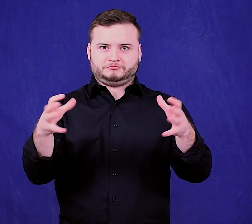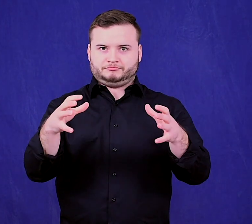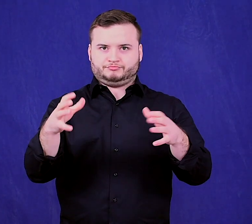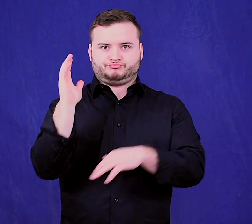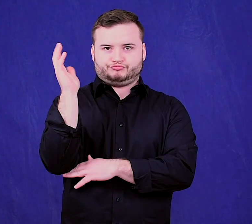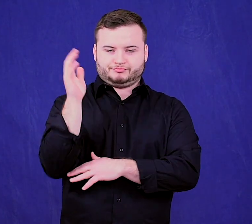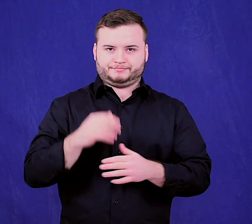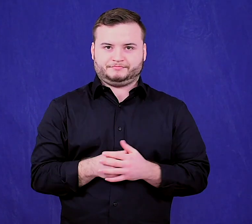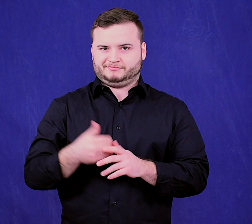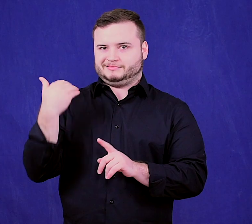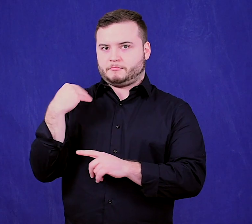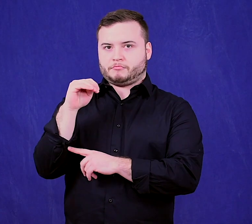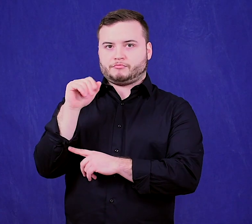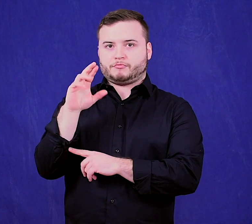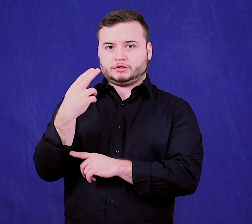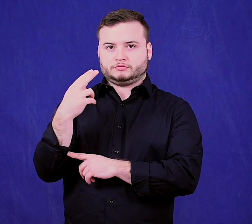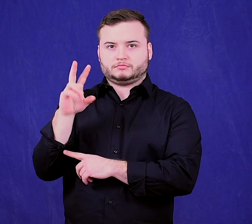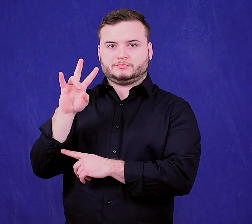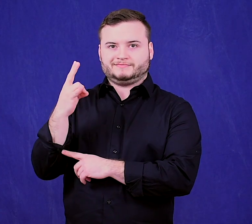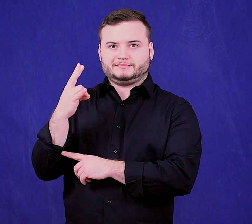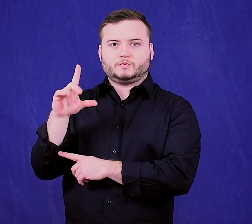Committee on March 7, 2018.